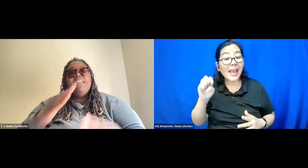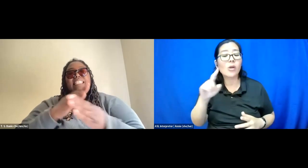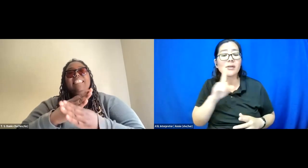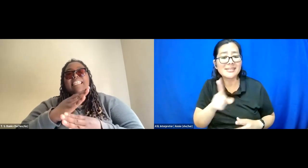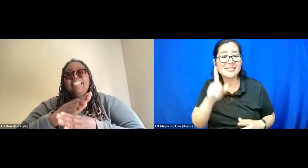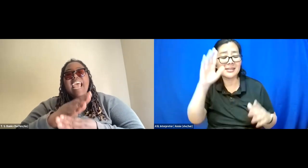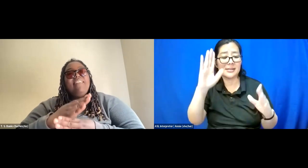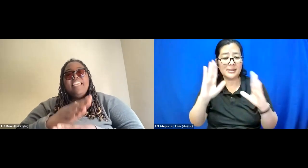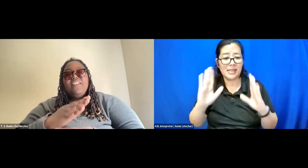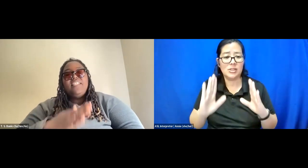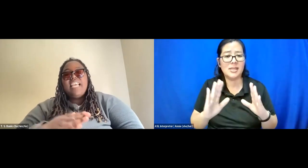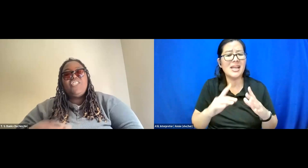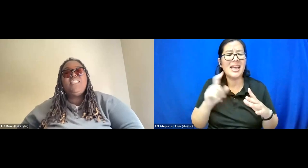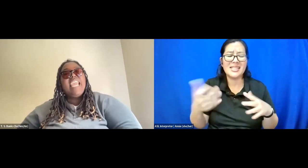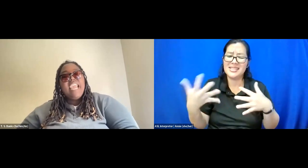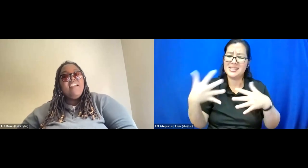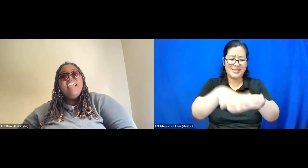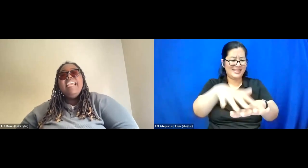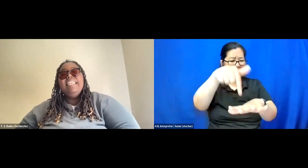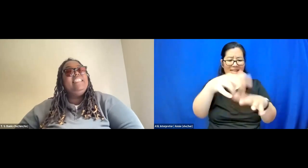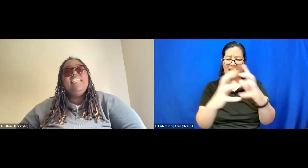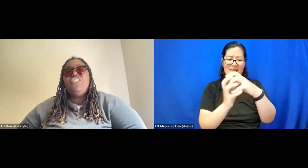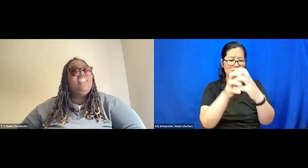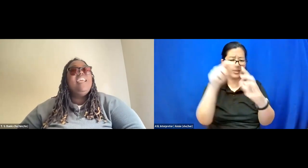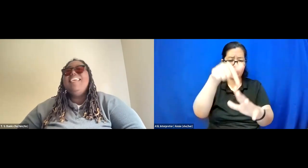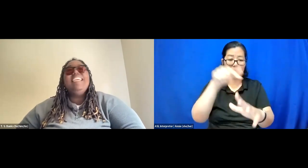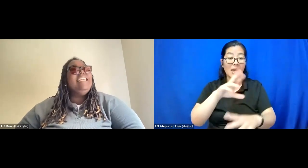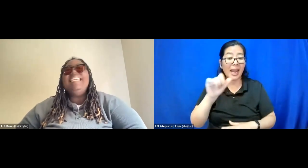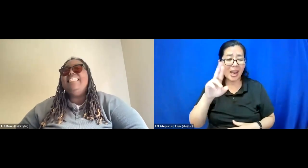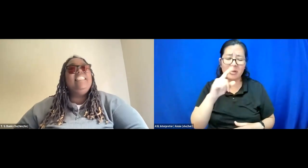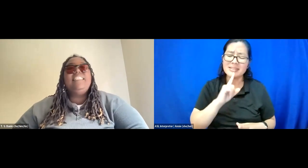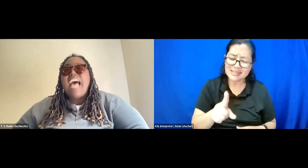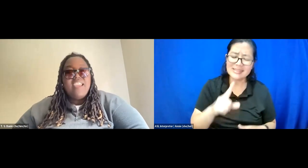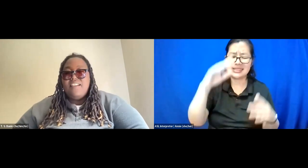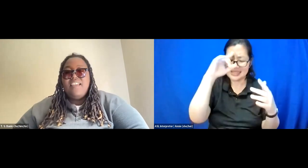It must sit at the intersections. Care is intention. It is desire.